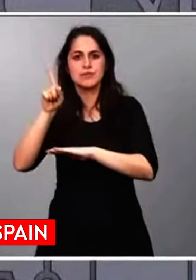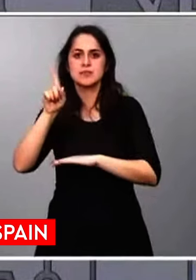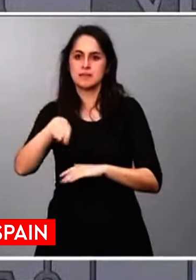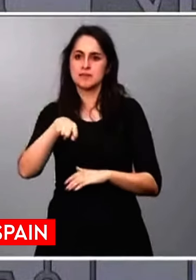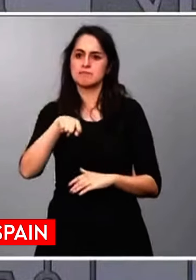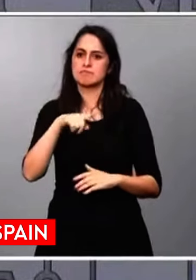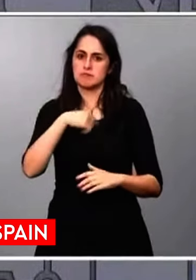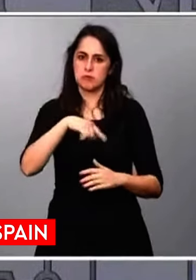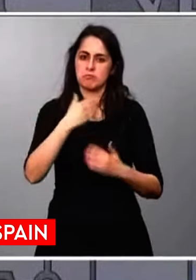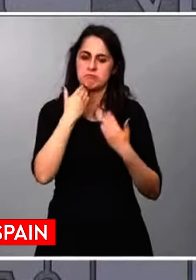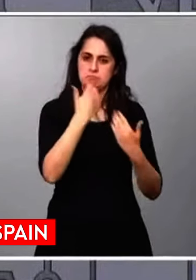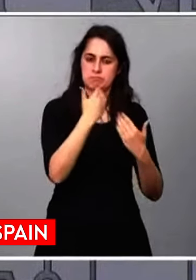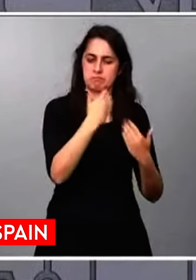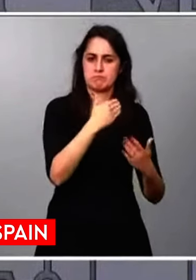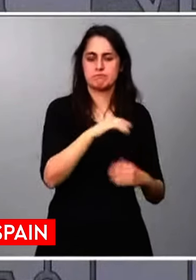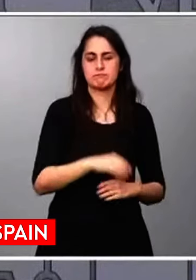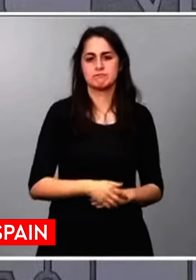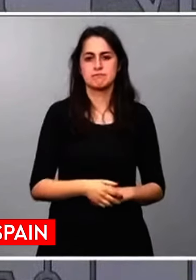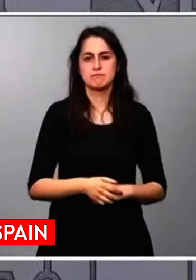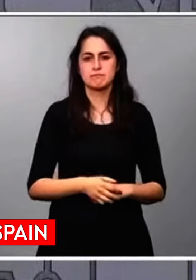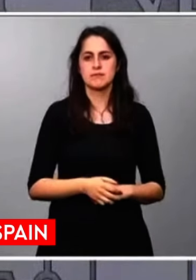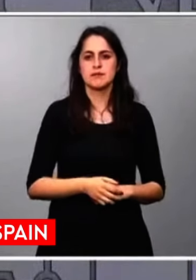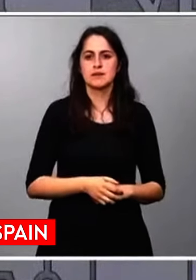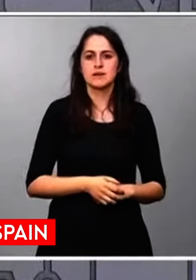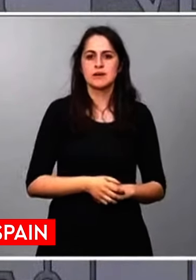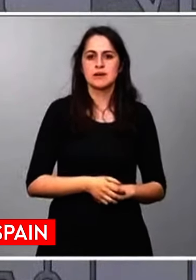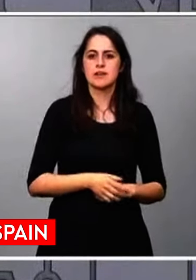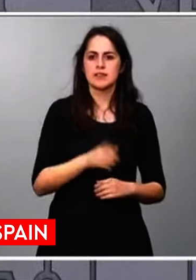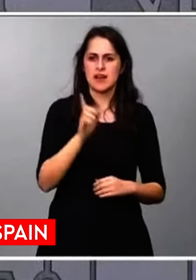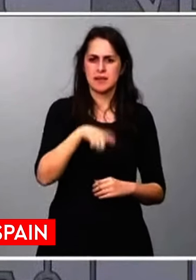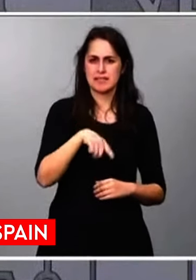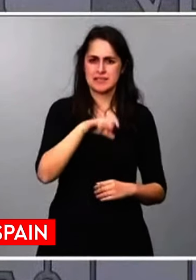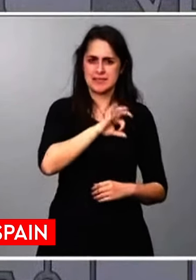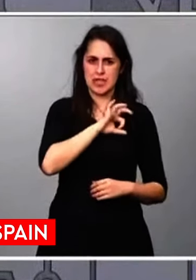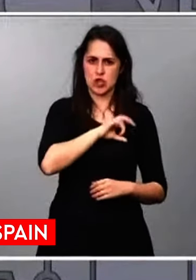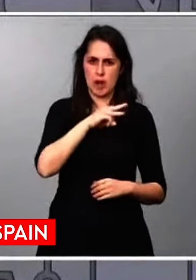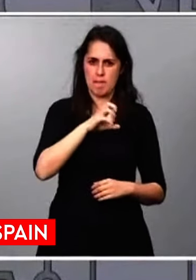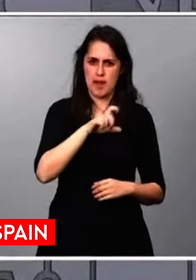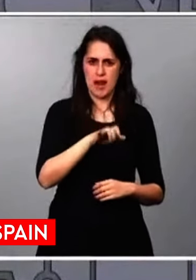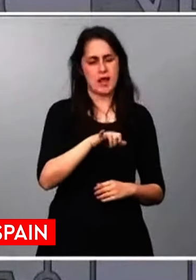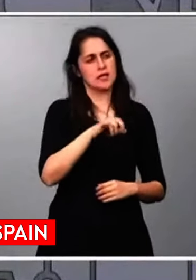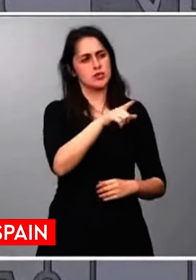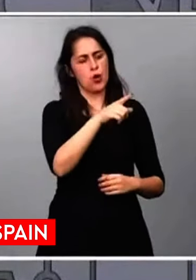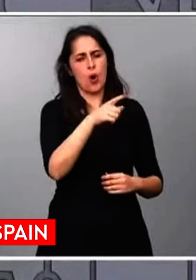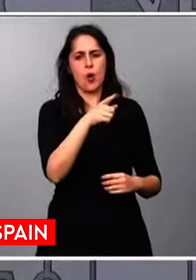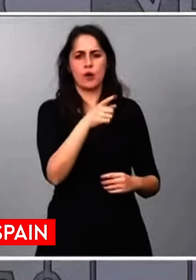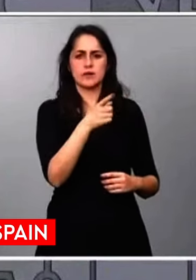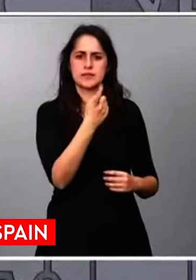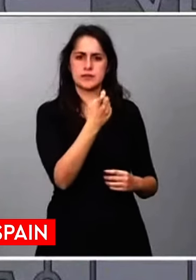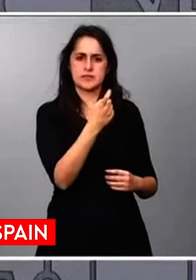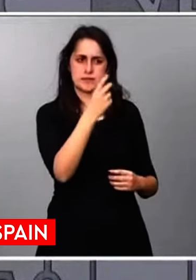From Mr. Milei, we demand respect for the forms that are owed between nations,